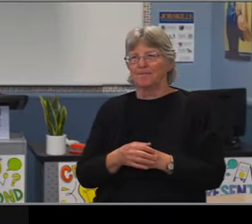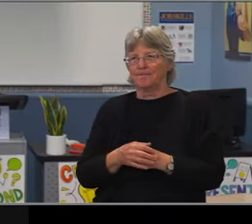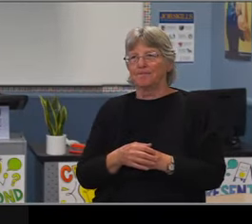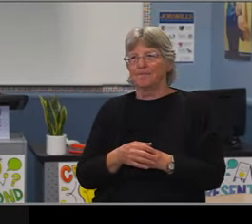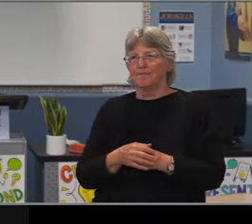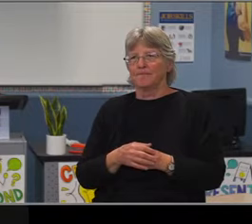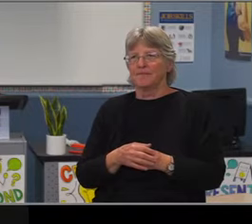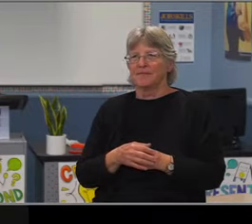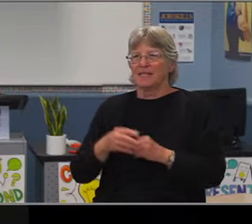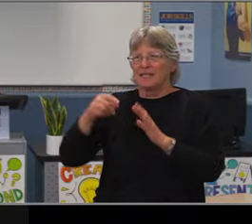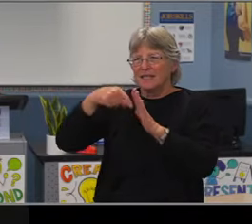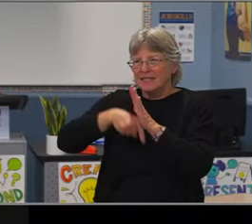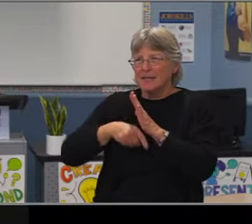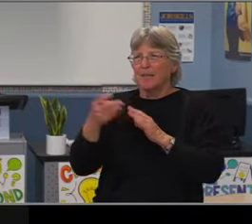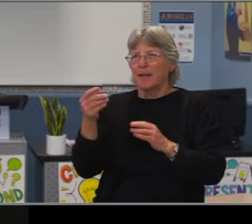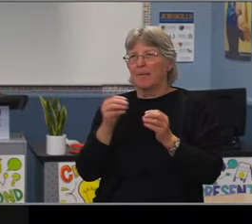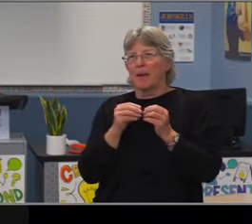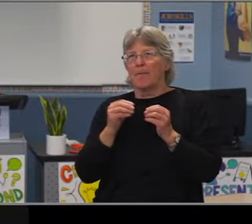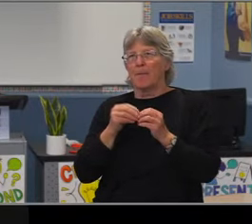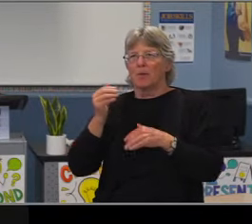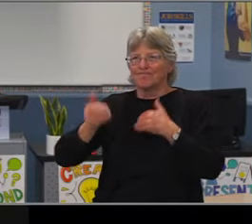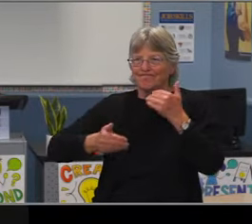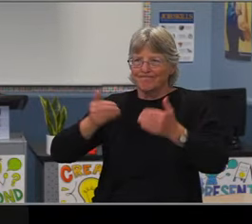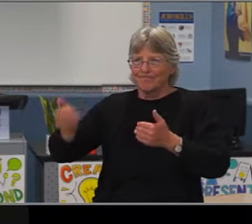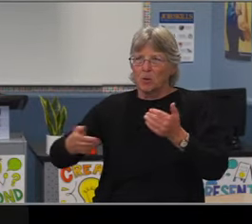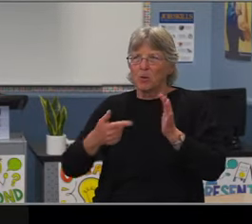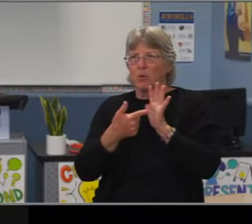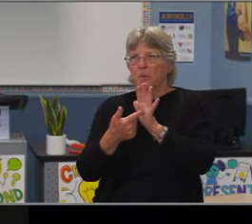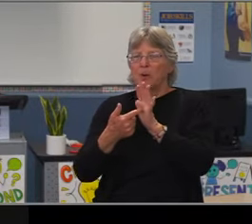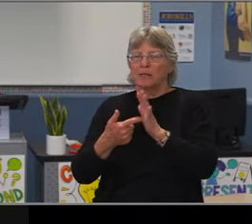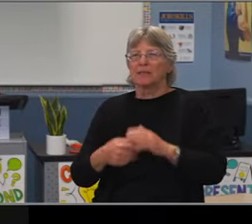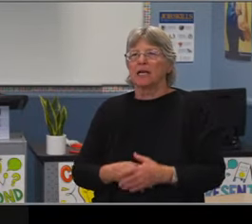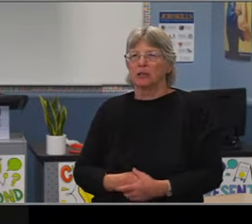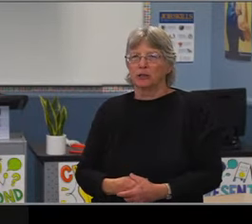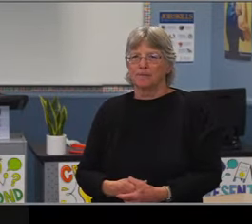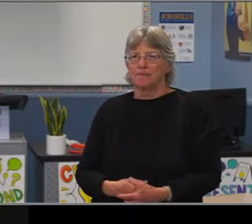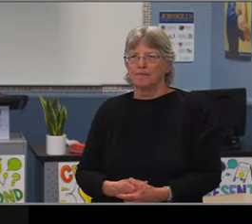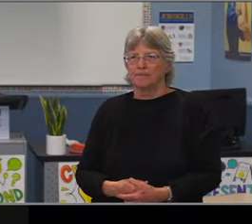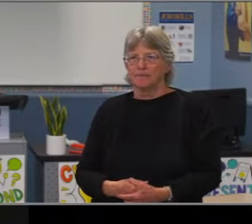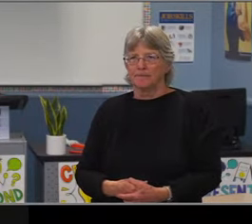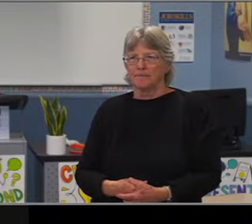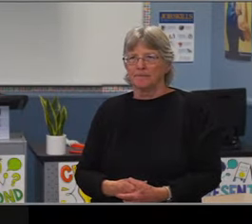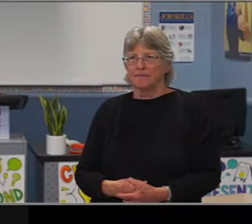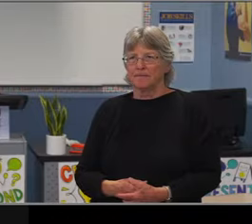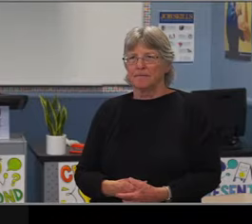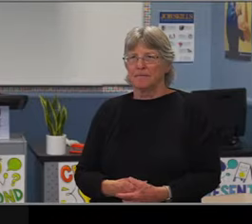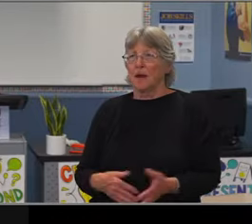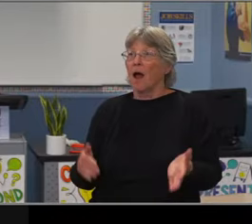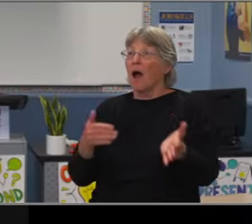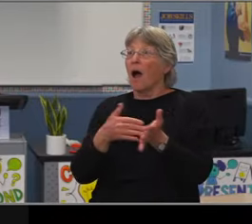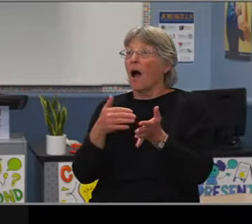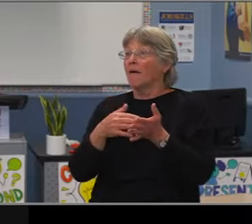So that's something that we like and take heart in. And then we look at high school readiness